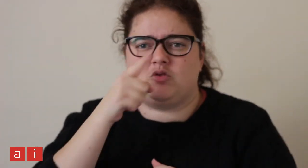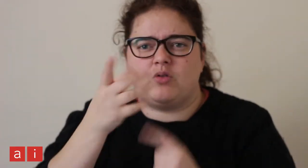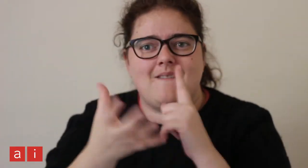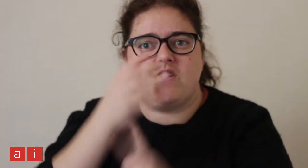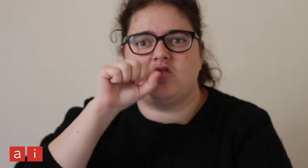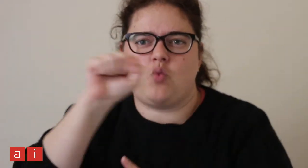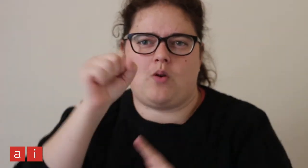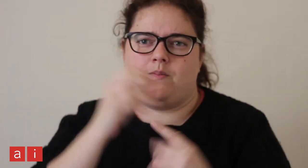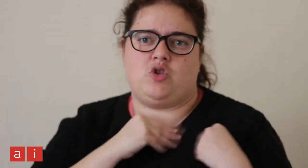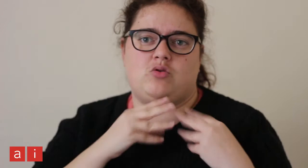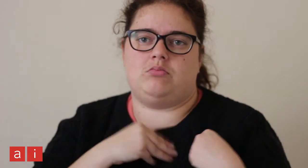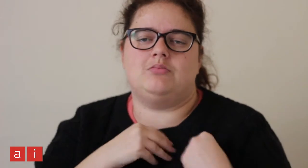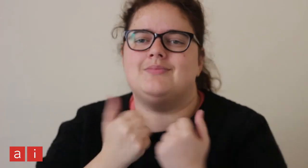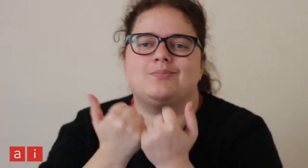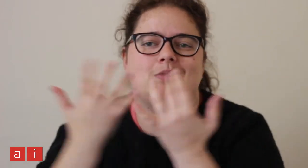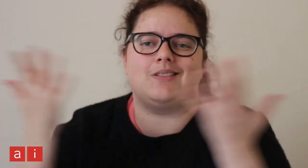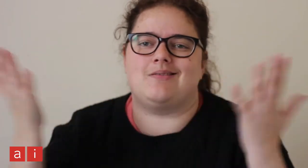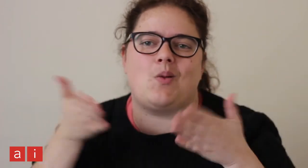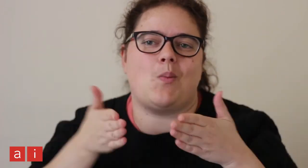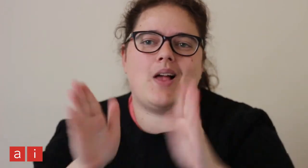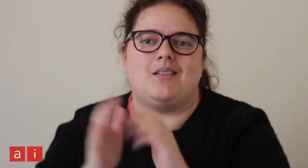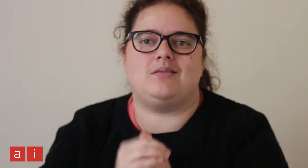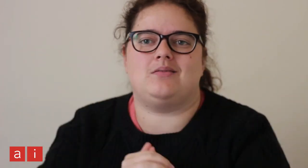There are so many ways to find your passion.